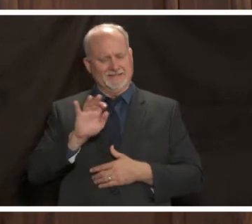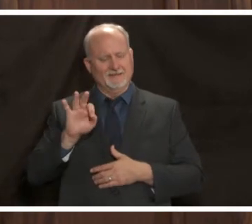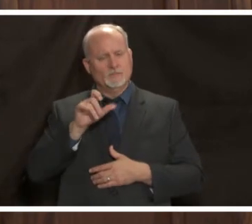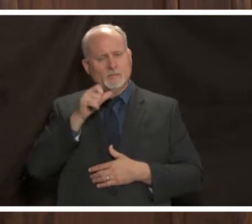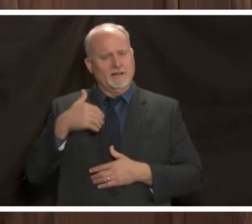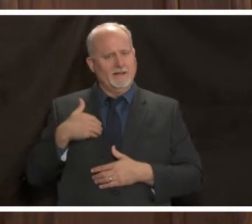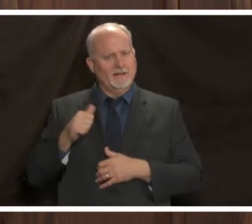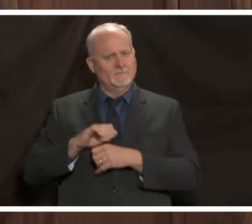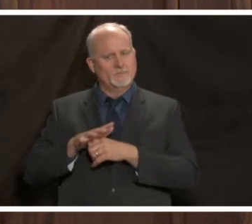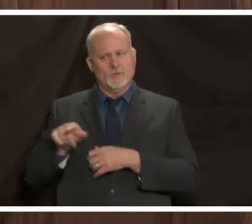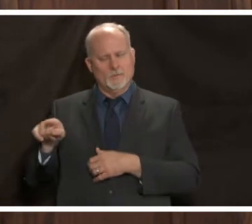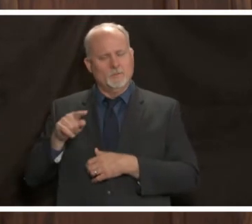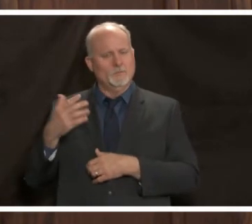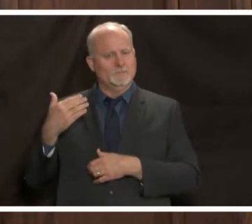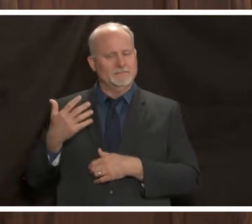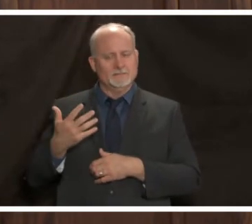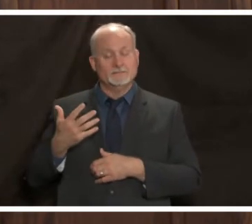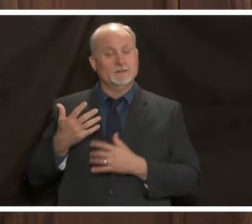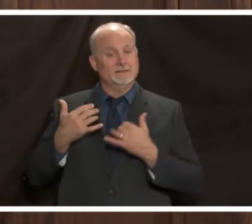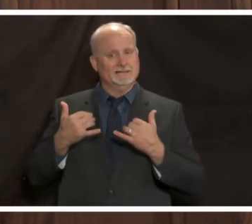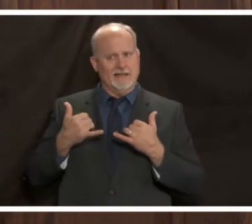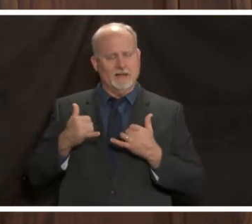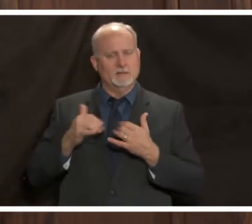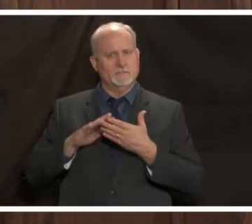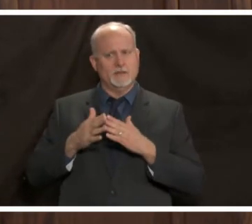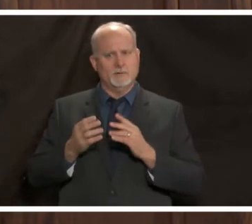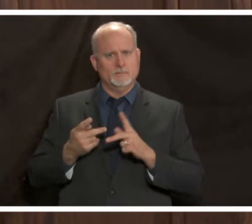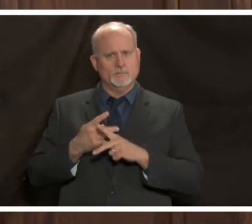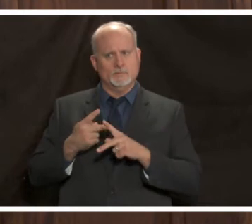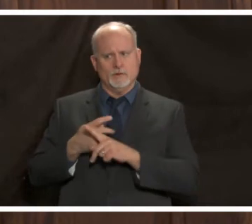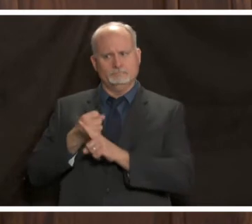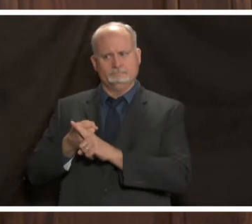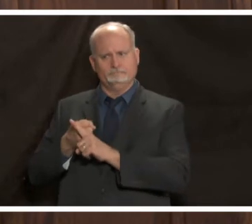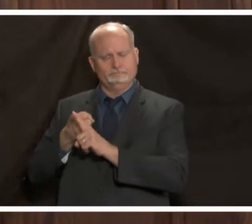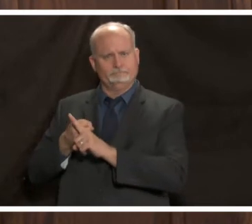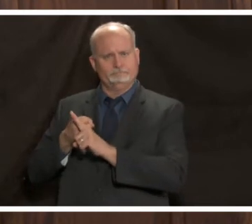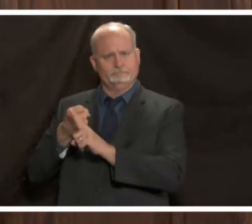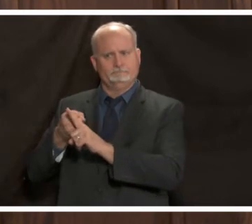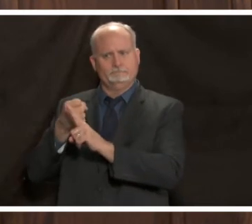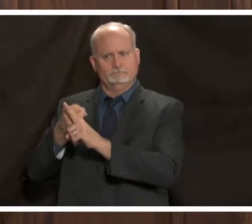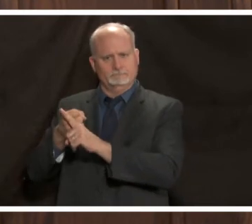it's beginning to make more of an impact on us lately as the numbers have been increasing